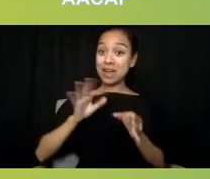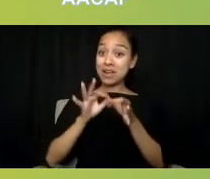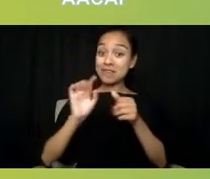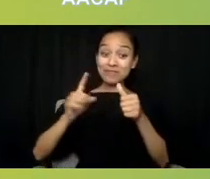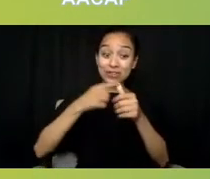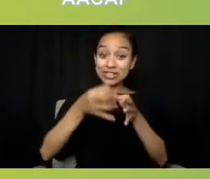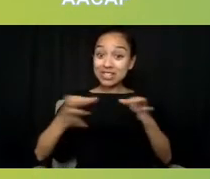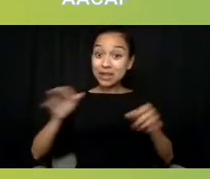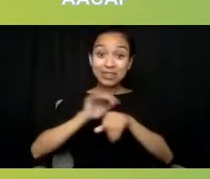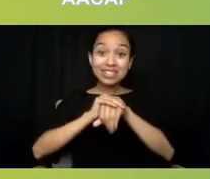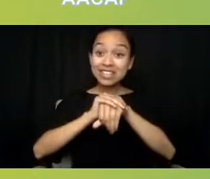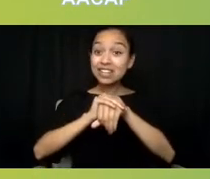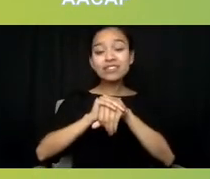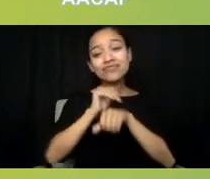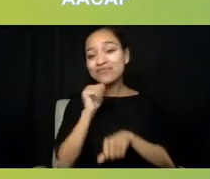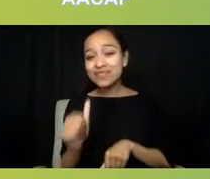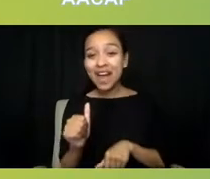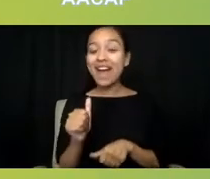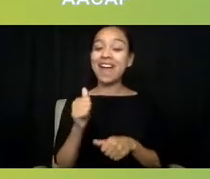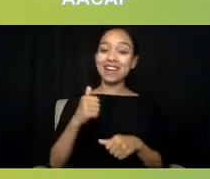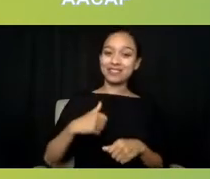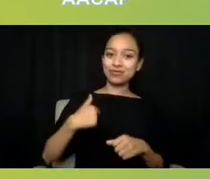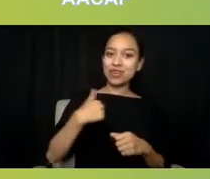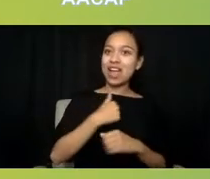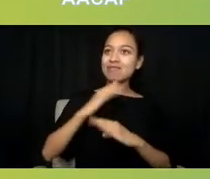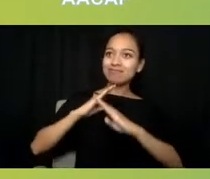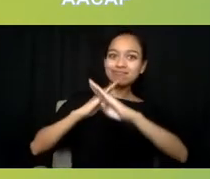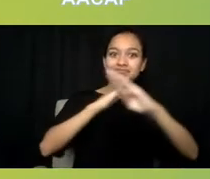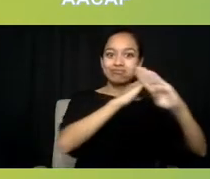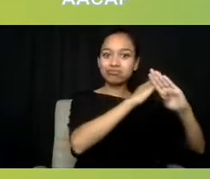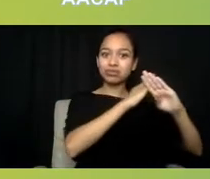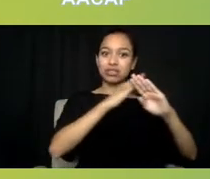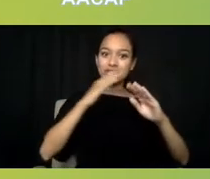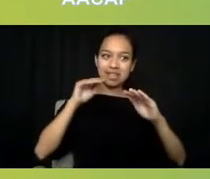to actually accessing any kind of treatment for many people,